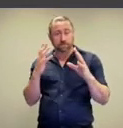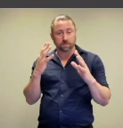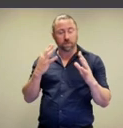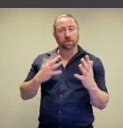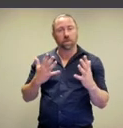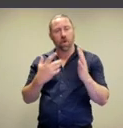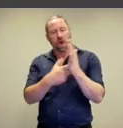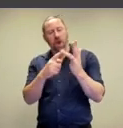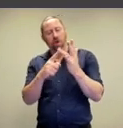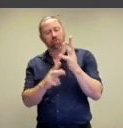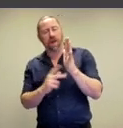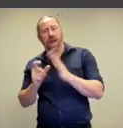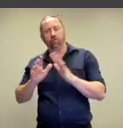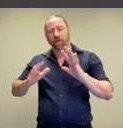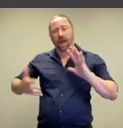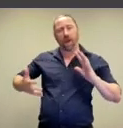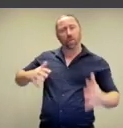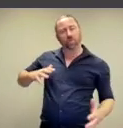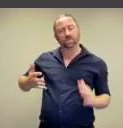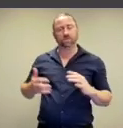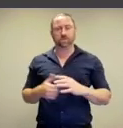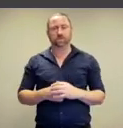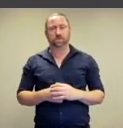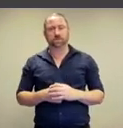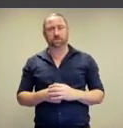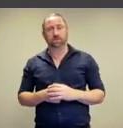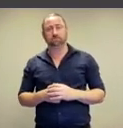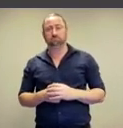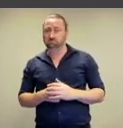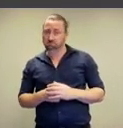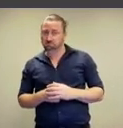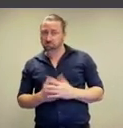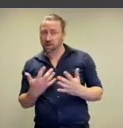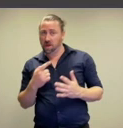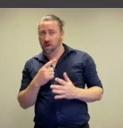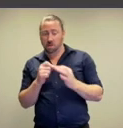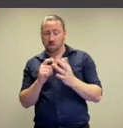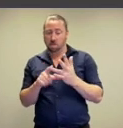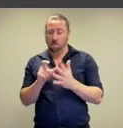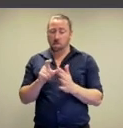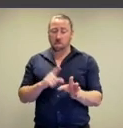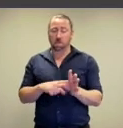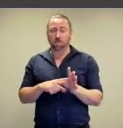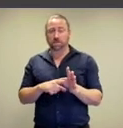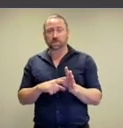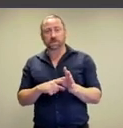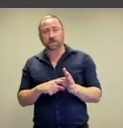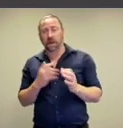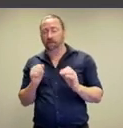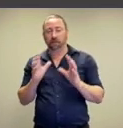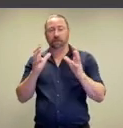is conjured by rounded shapes,